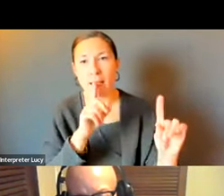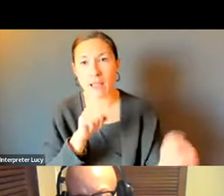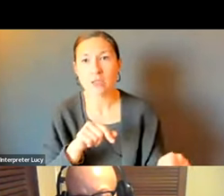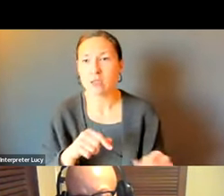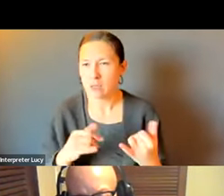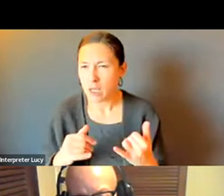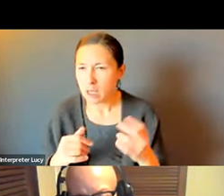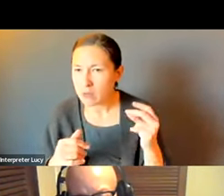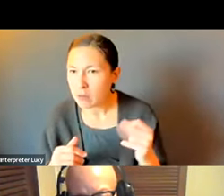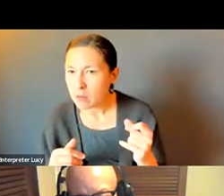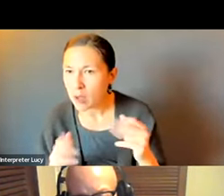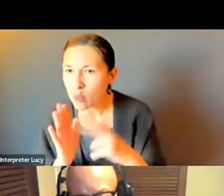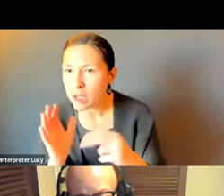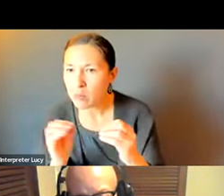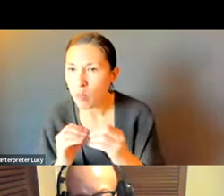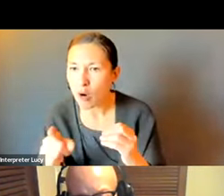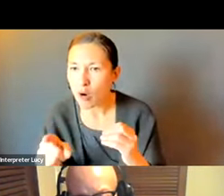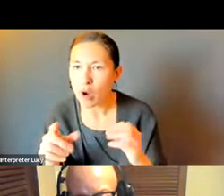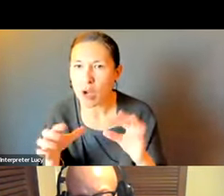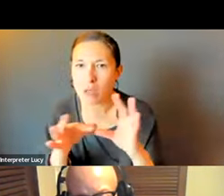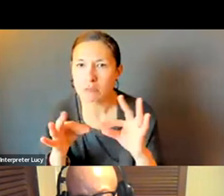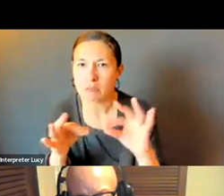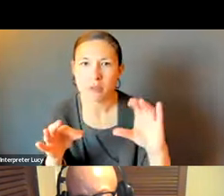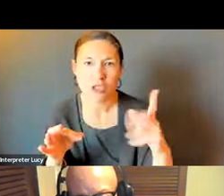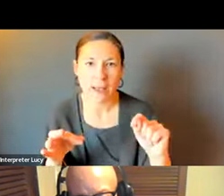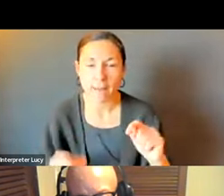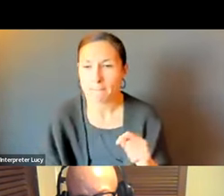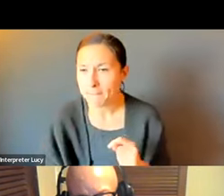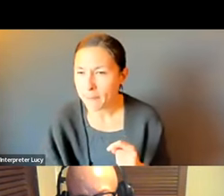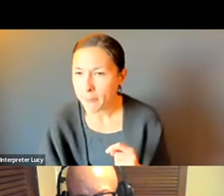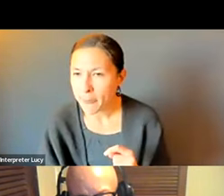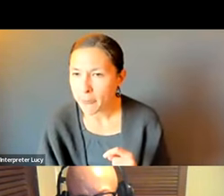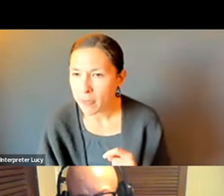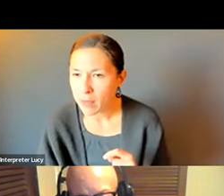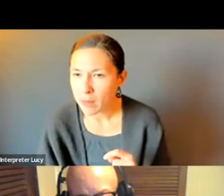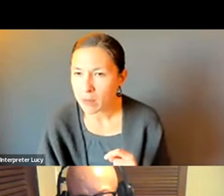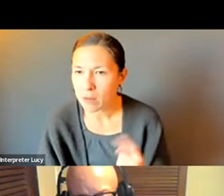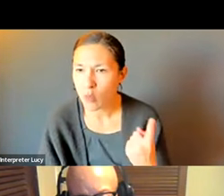ANDREA. I'M GOING TO READ SOME MORE